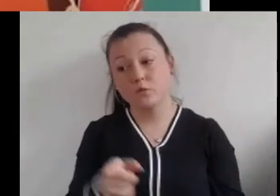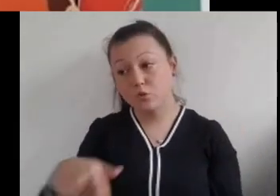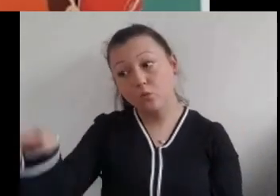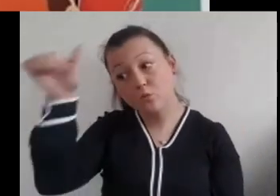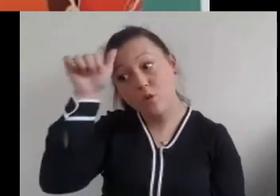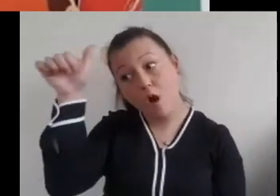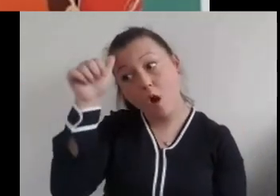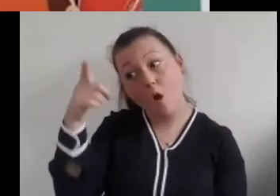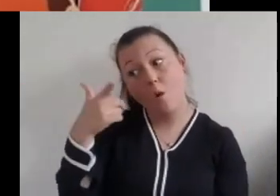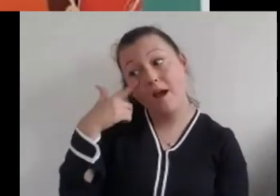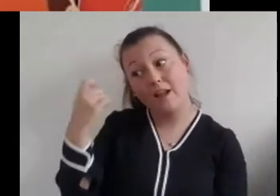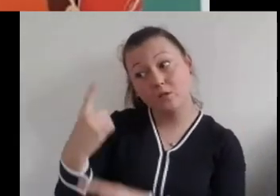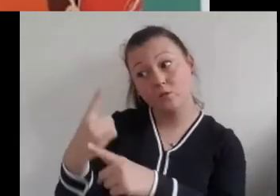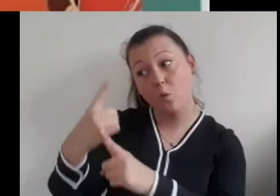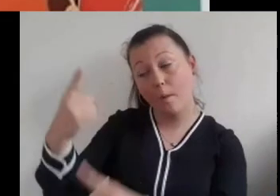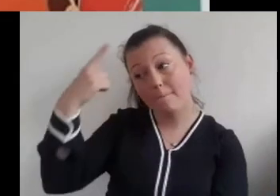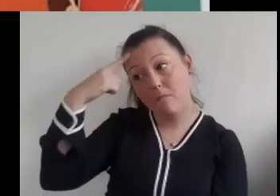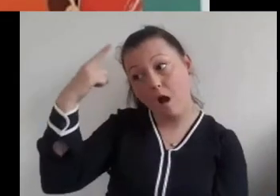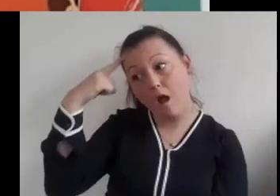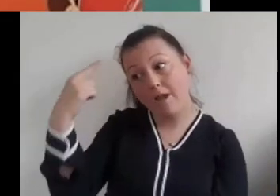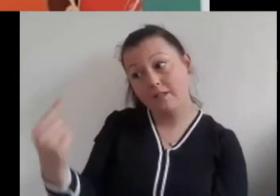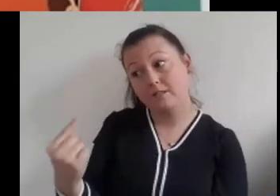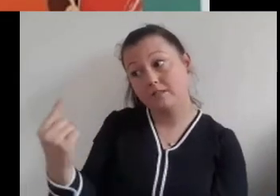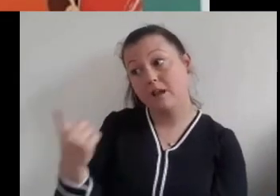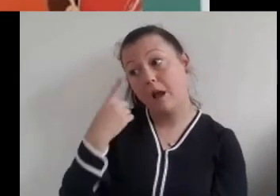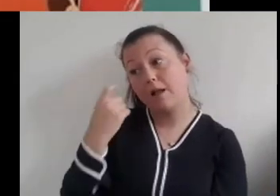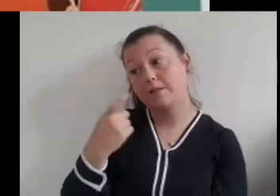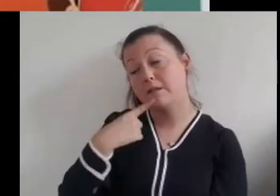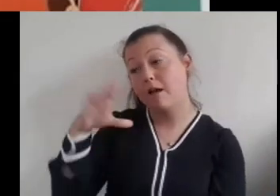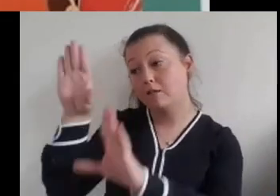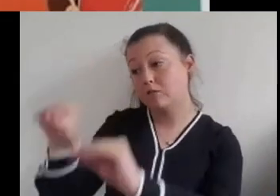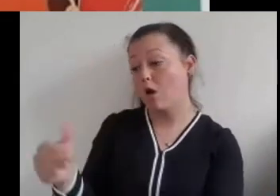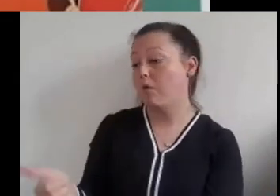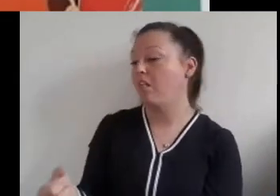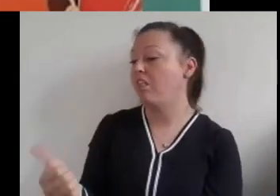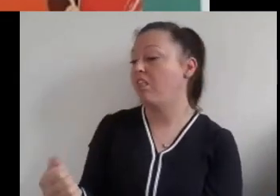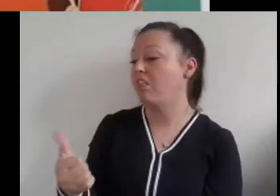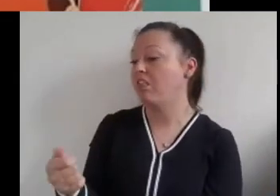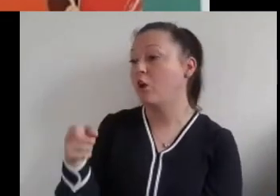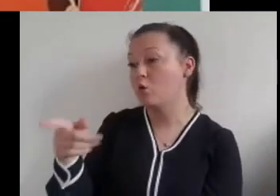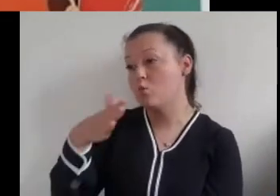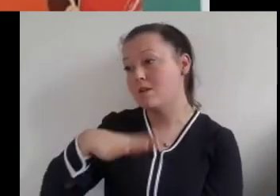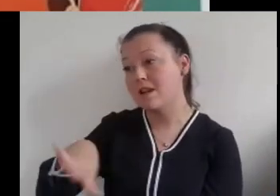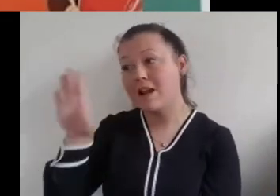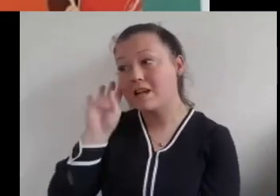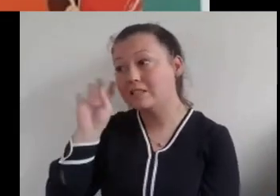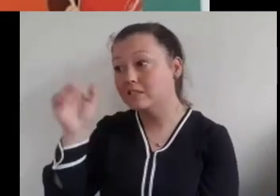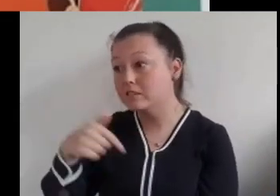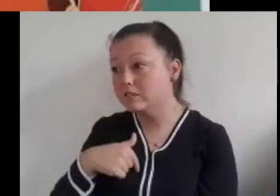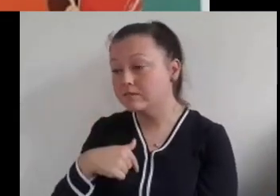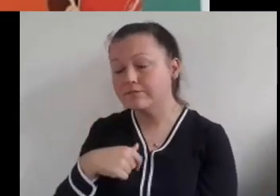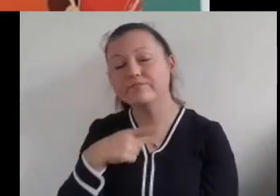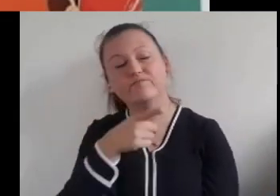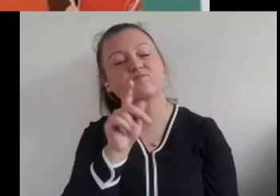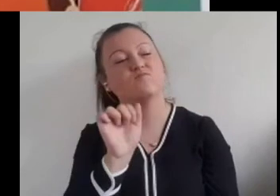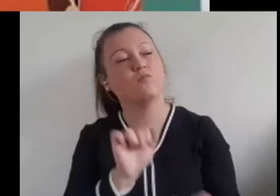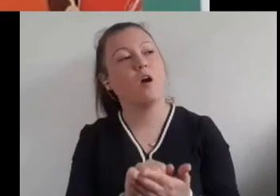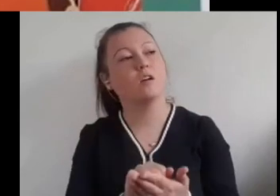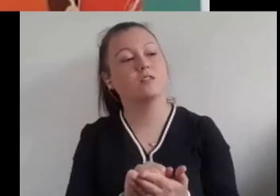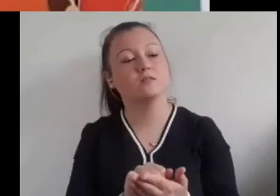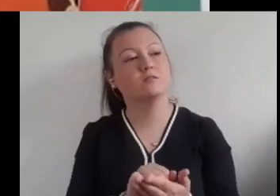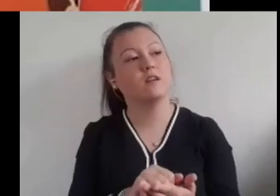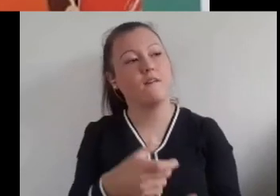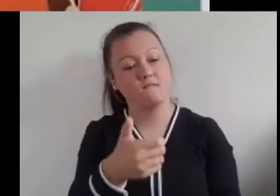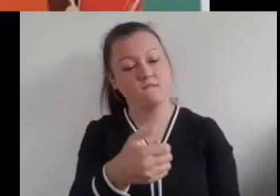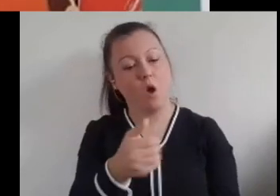You are right said her dad. I'll put my phone away and concentrate on you. Can't you sleep? Kate shook her head.